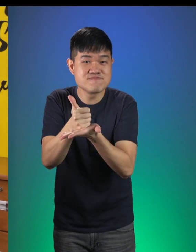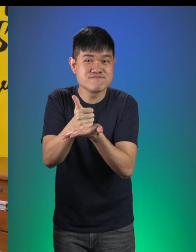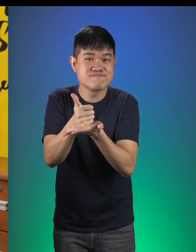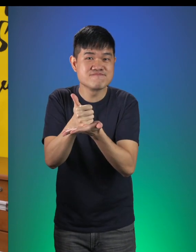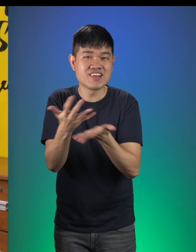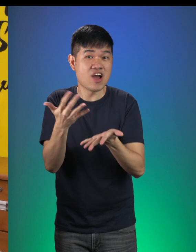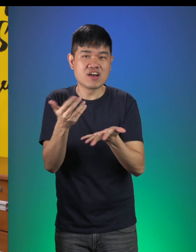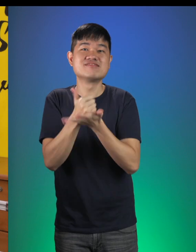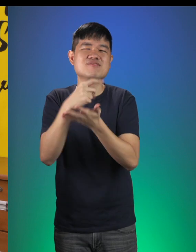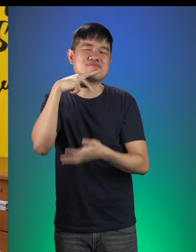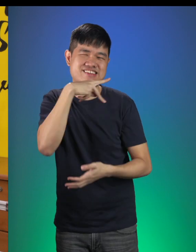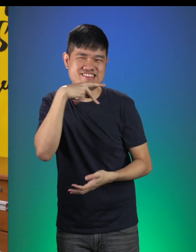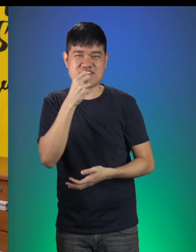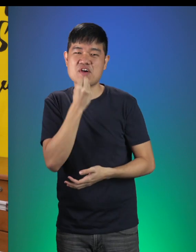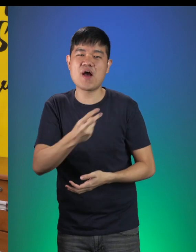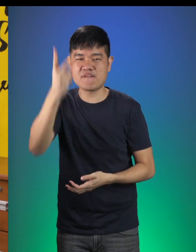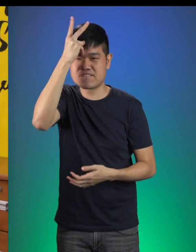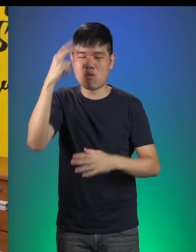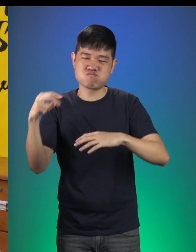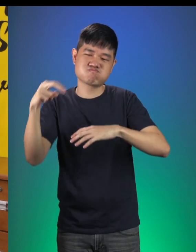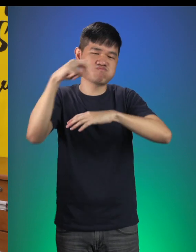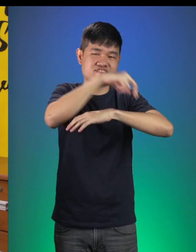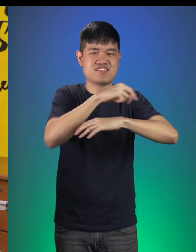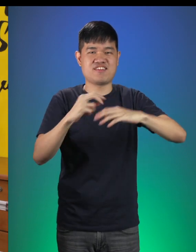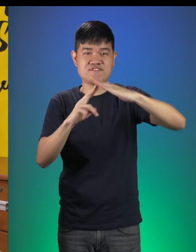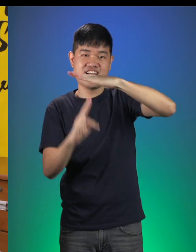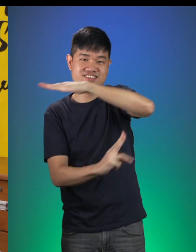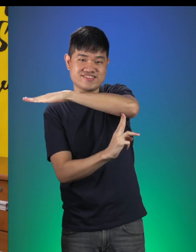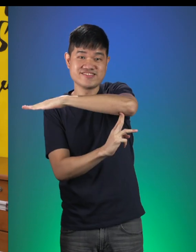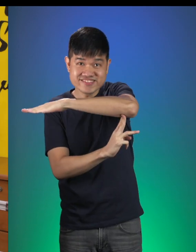I need your help to pretend to be little goats crossing the bridge.